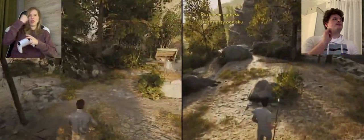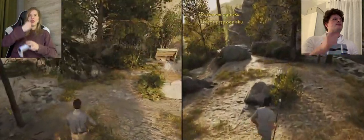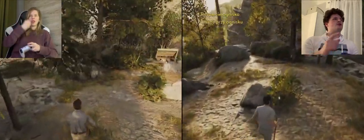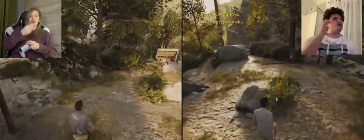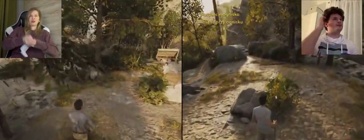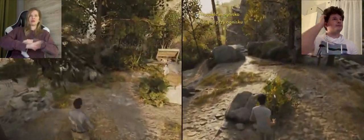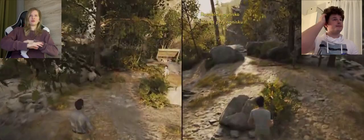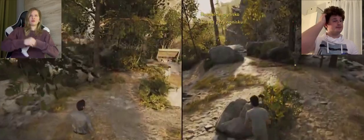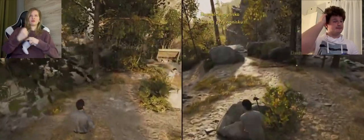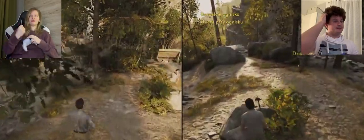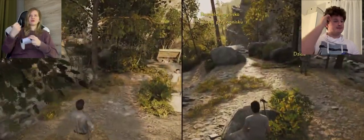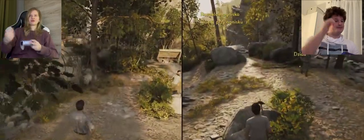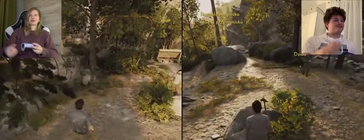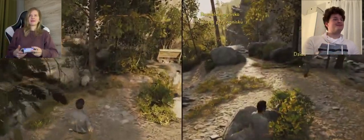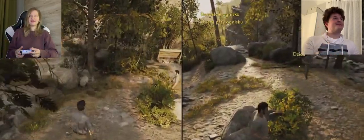K: Er, I went on the team, I was hunting a fish and now I will reject it?